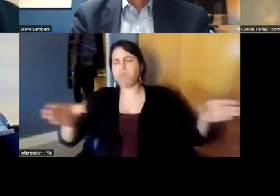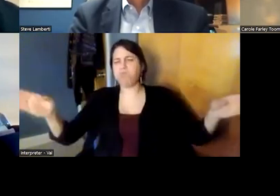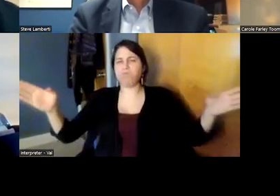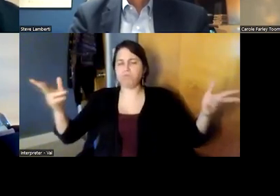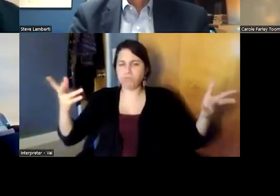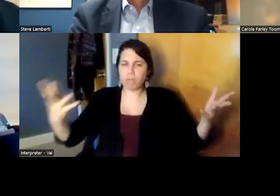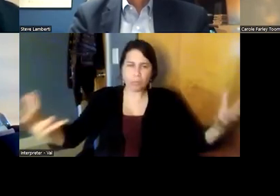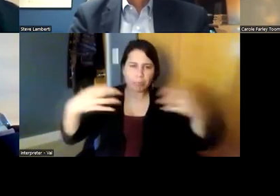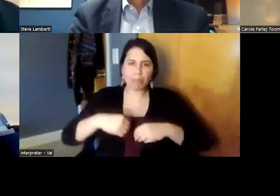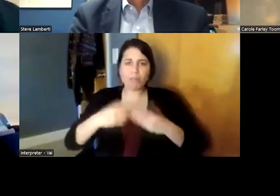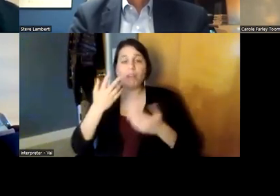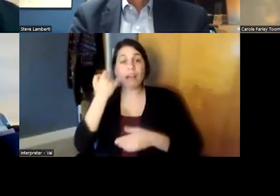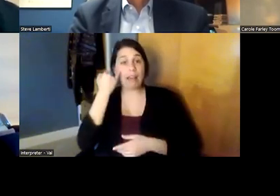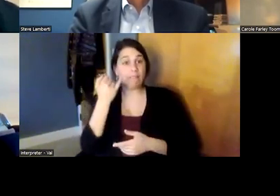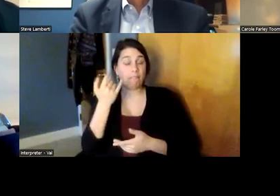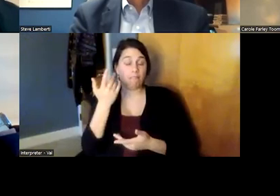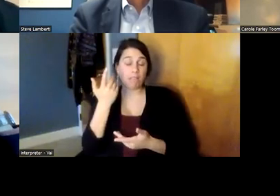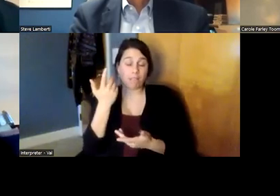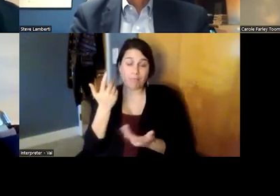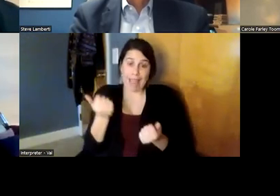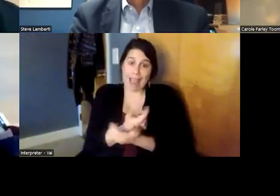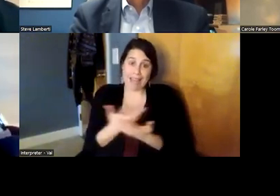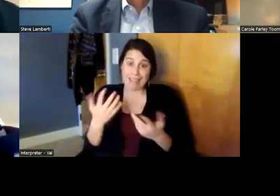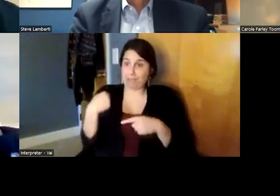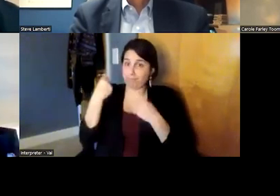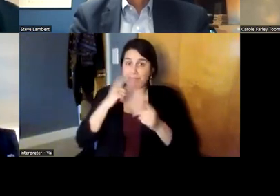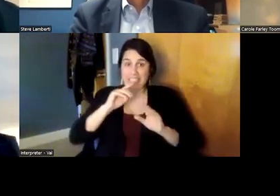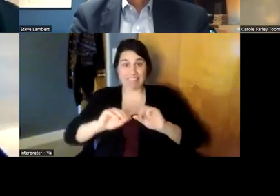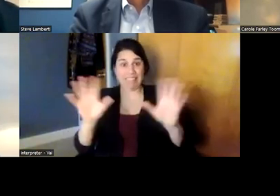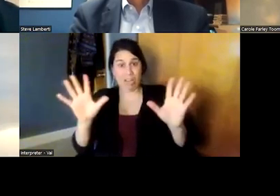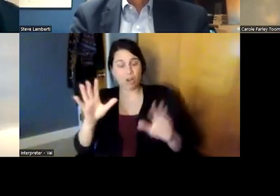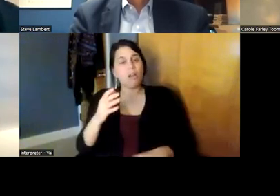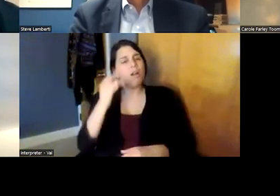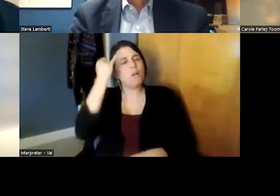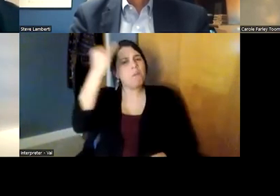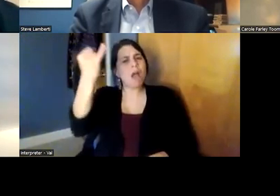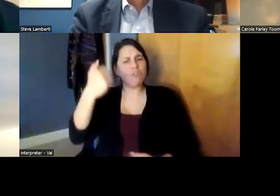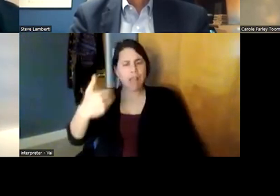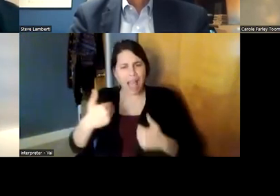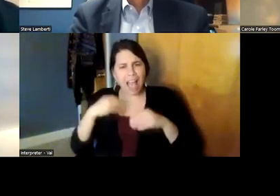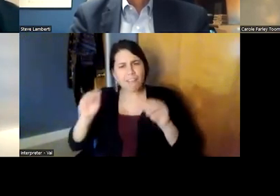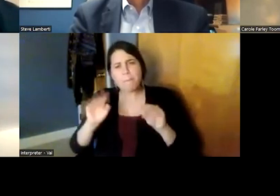is that even if you had a magical medicine that could make all the hallucinations and delusions go